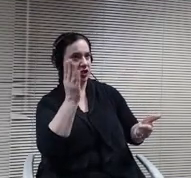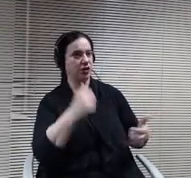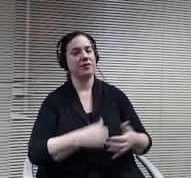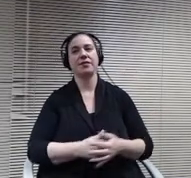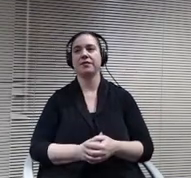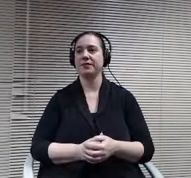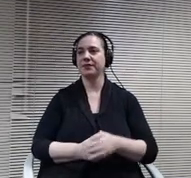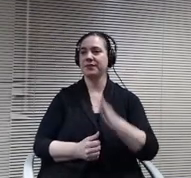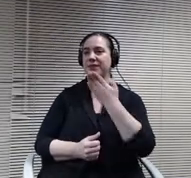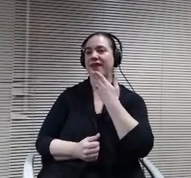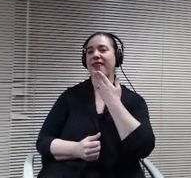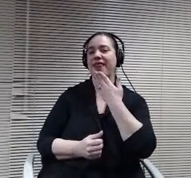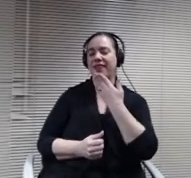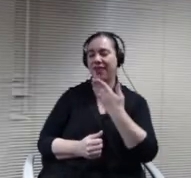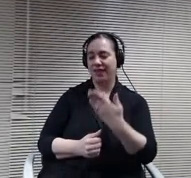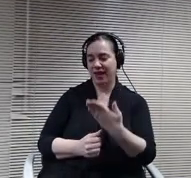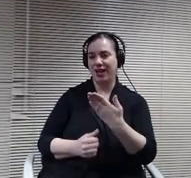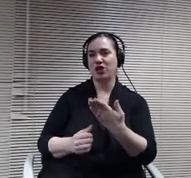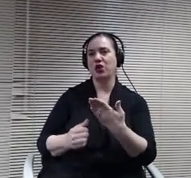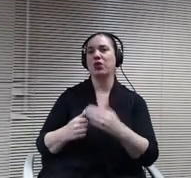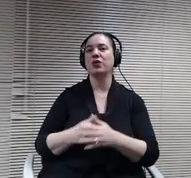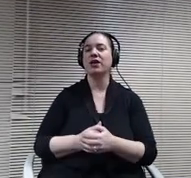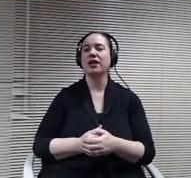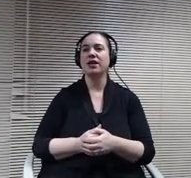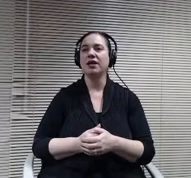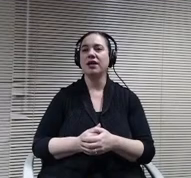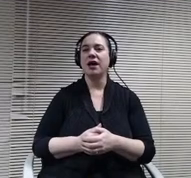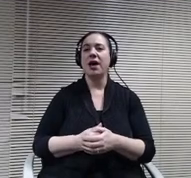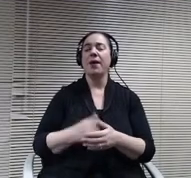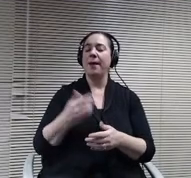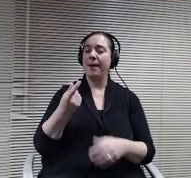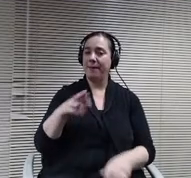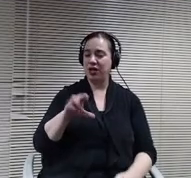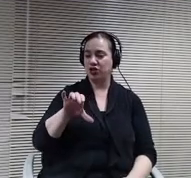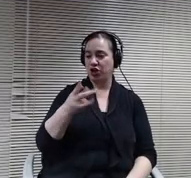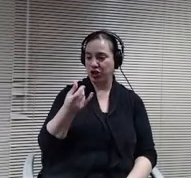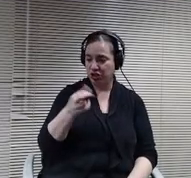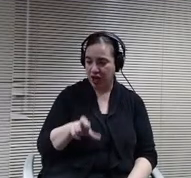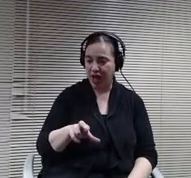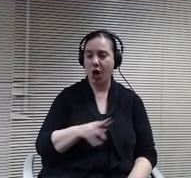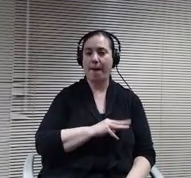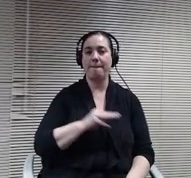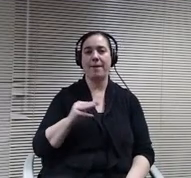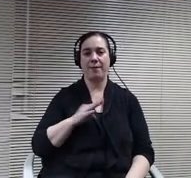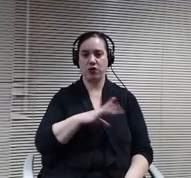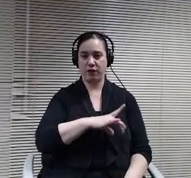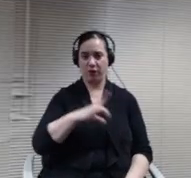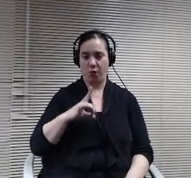of the board. Thank you for having me here this evening to talk about the proposal for our Minnetonka transition